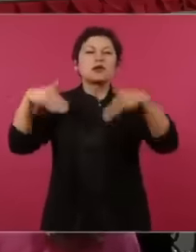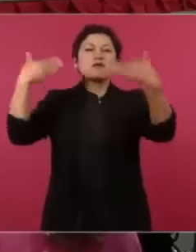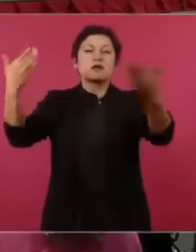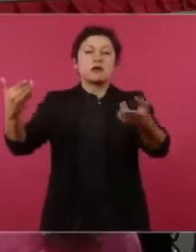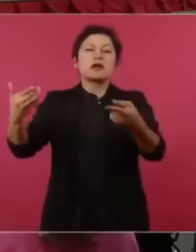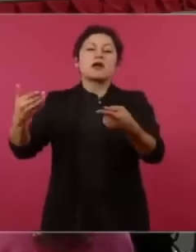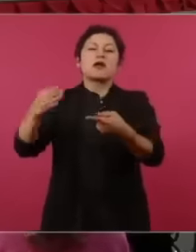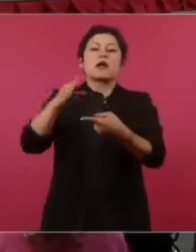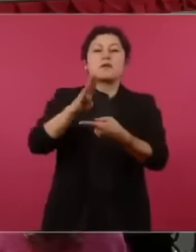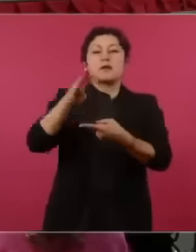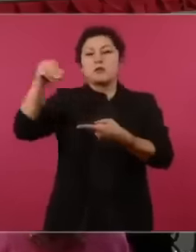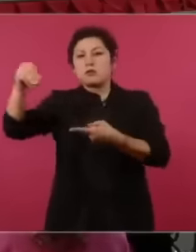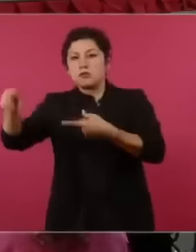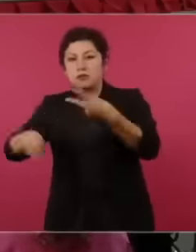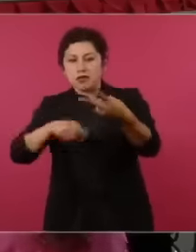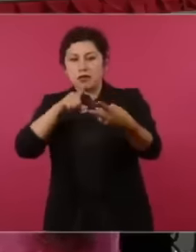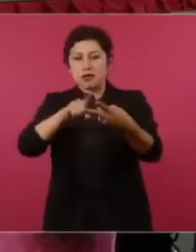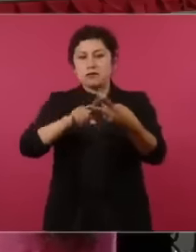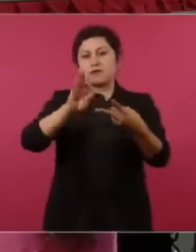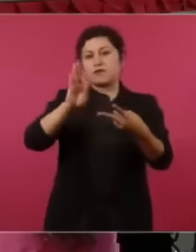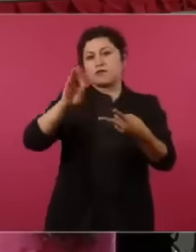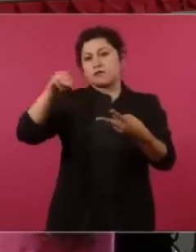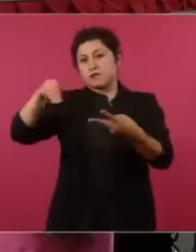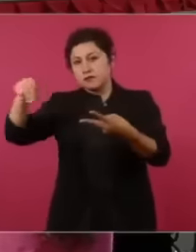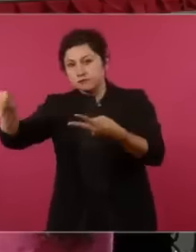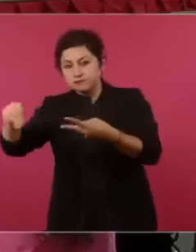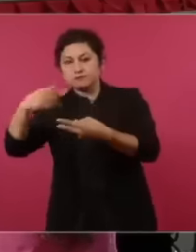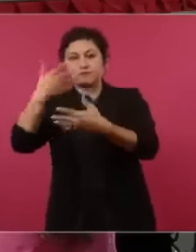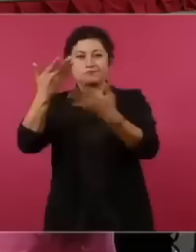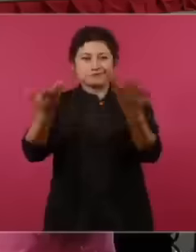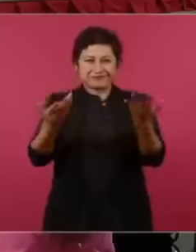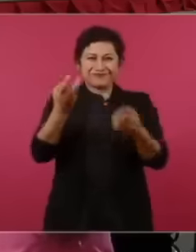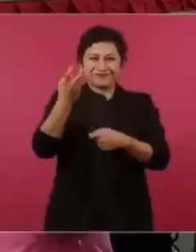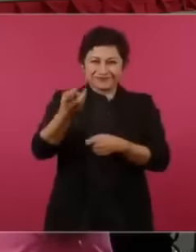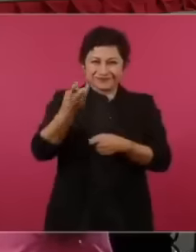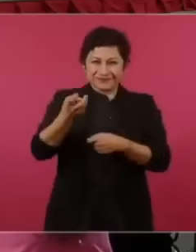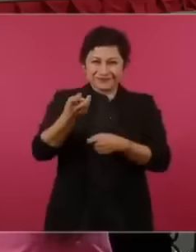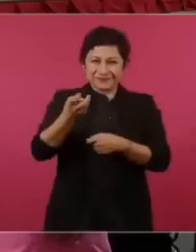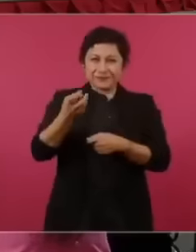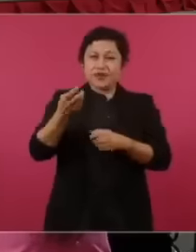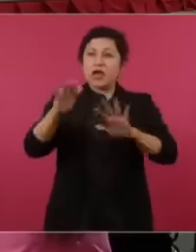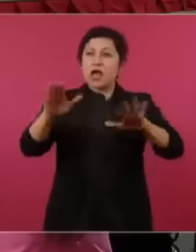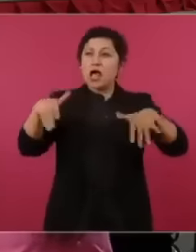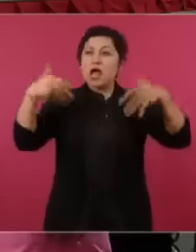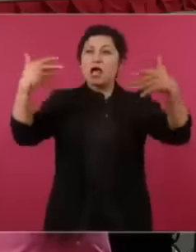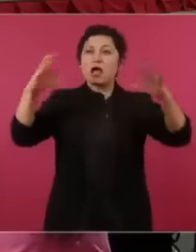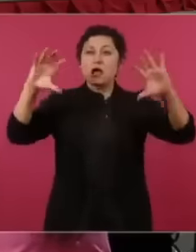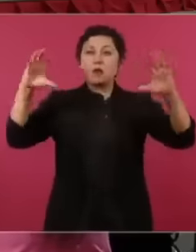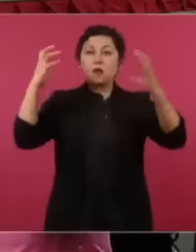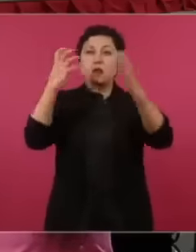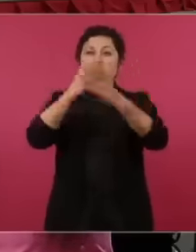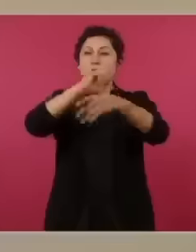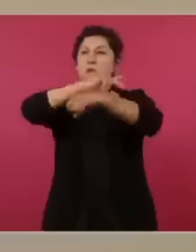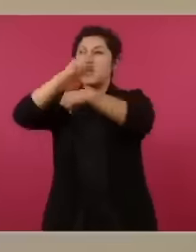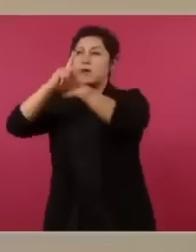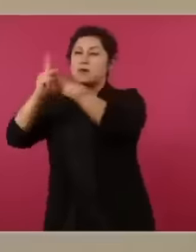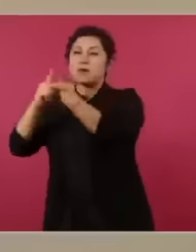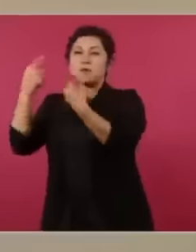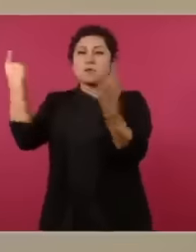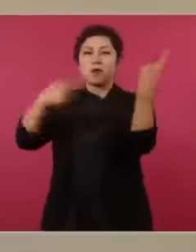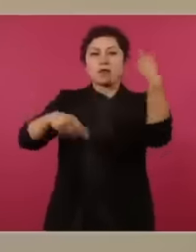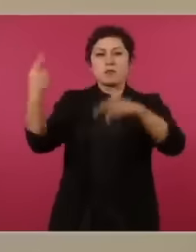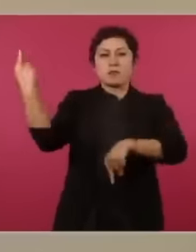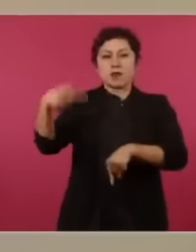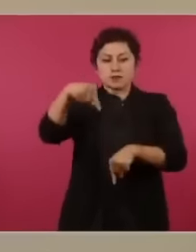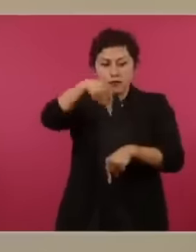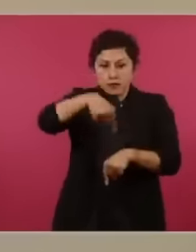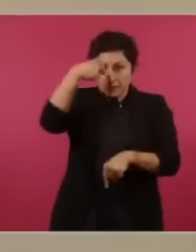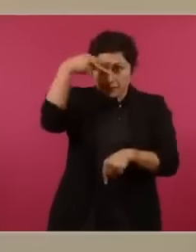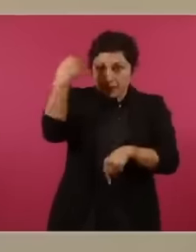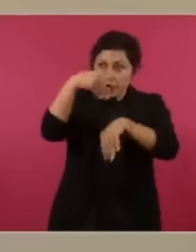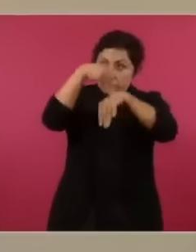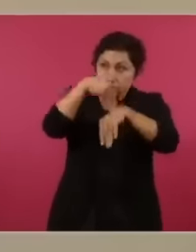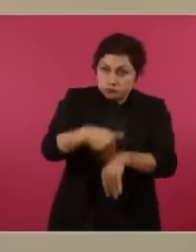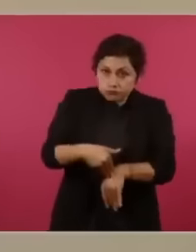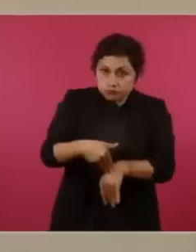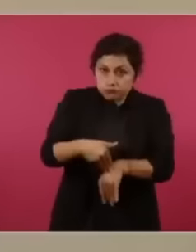neoliberal agenda if you realize there is nothing here about the problems of